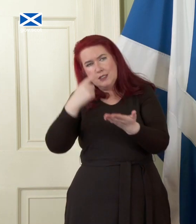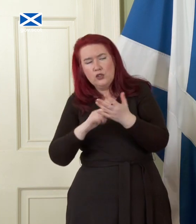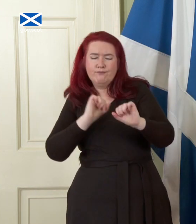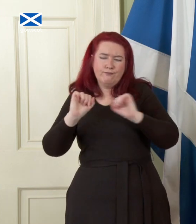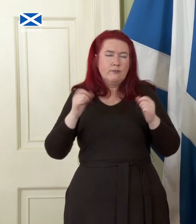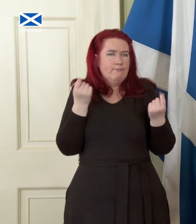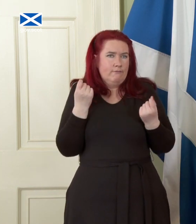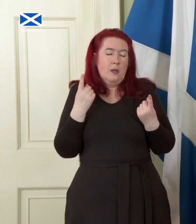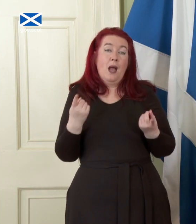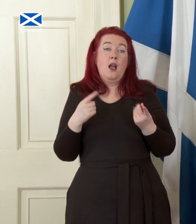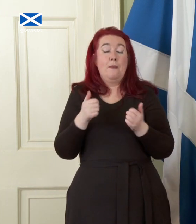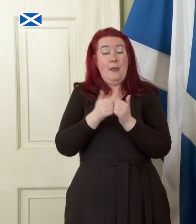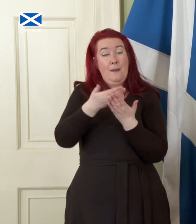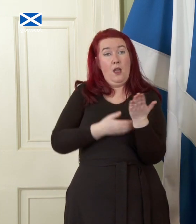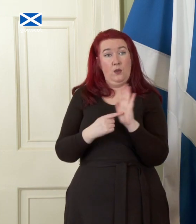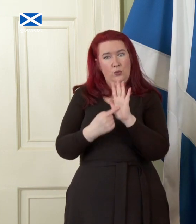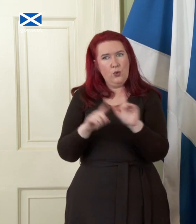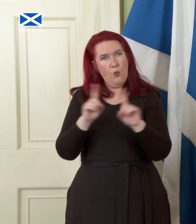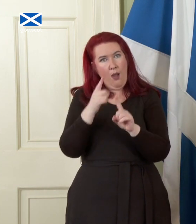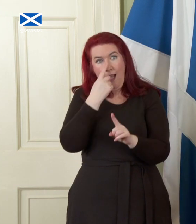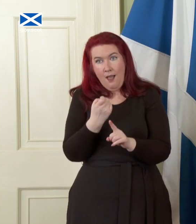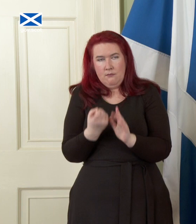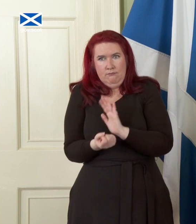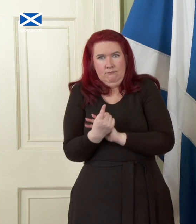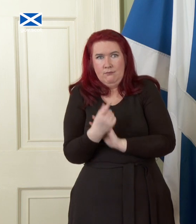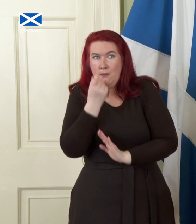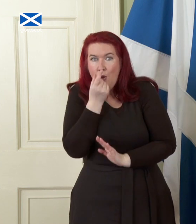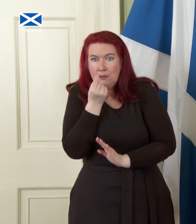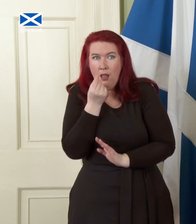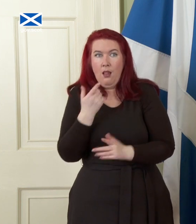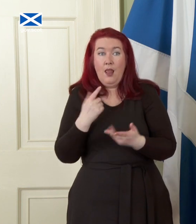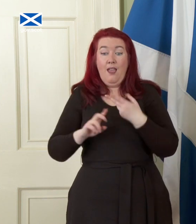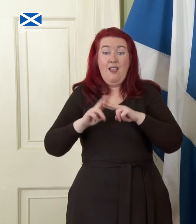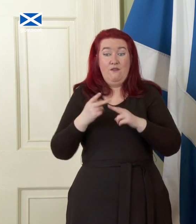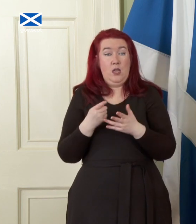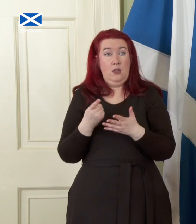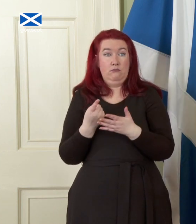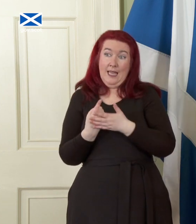some of the opportunities that the economic powers of independence will open for us. For example,